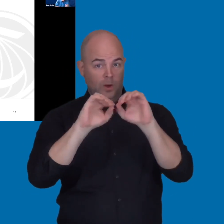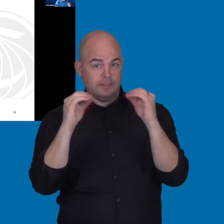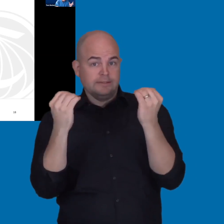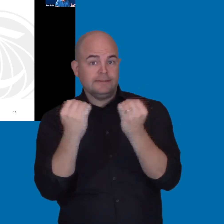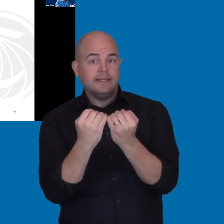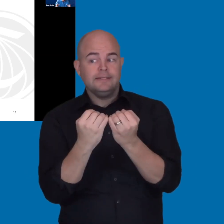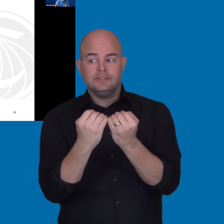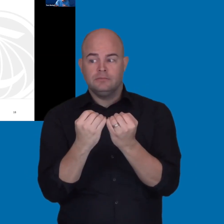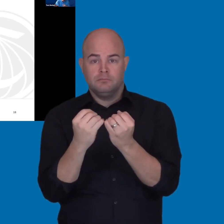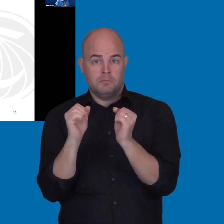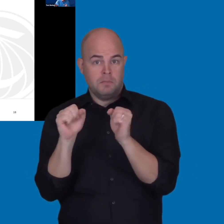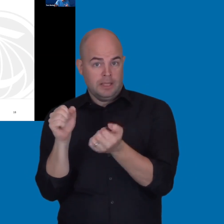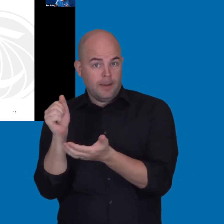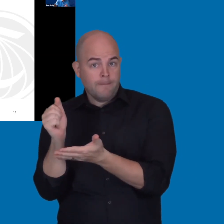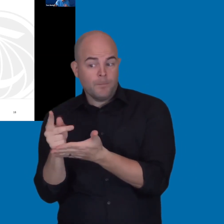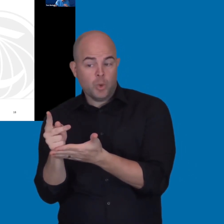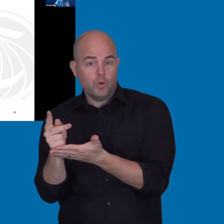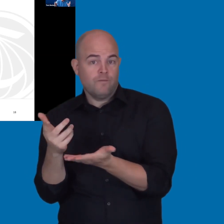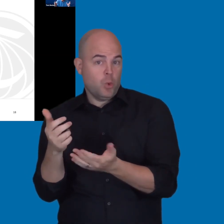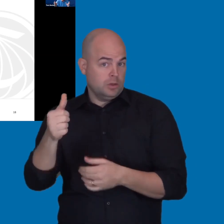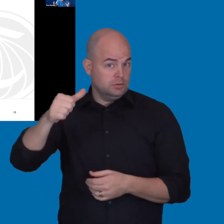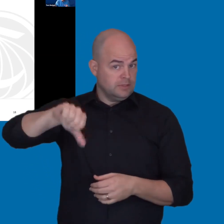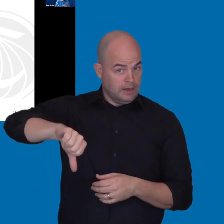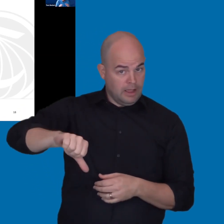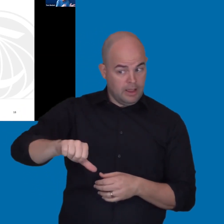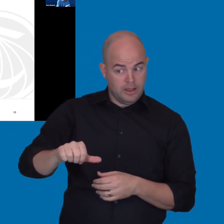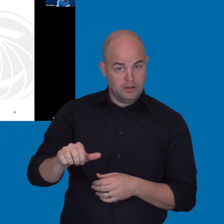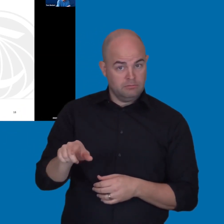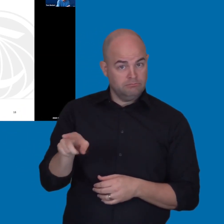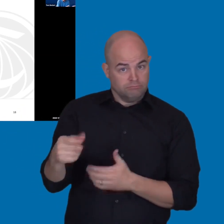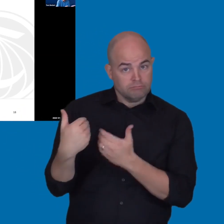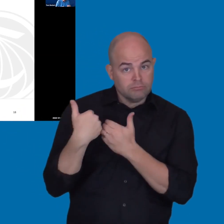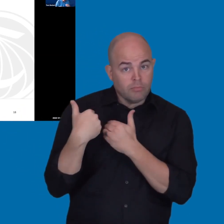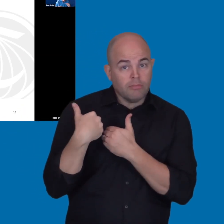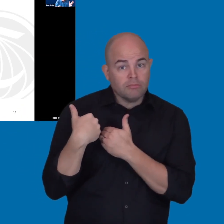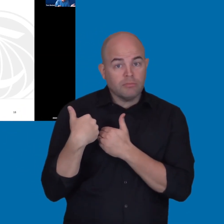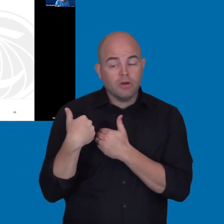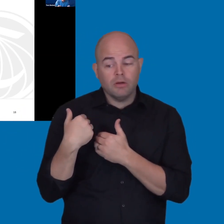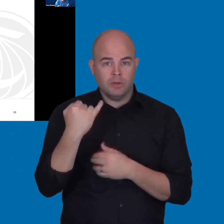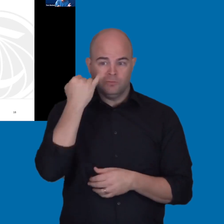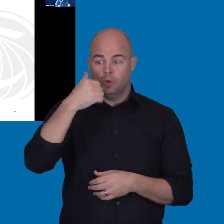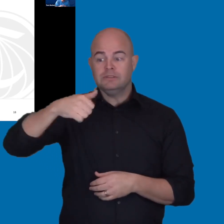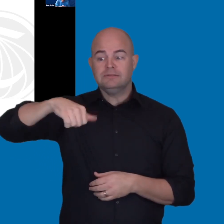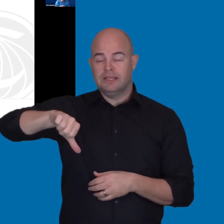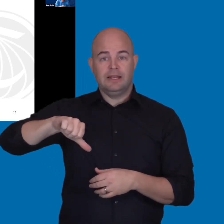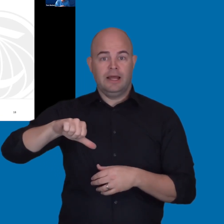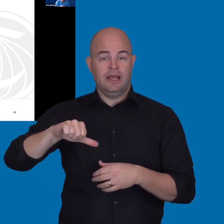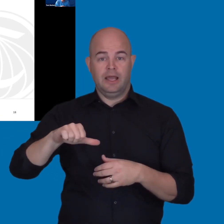to say approve or deny and then have it not proceed? Or do you want to have the approval continue